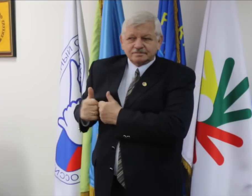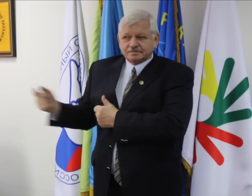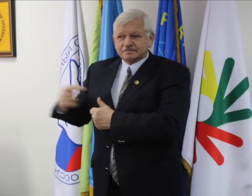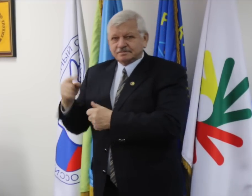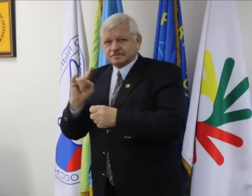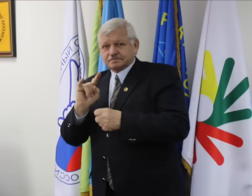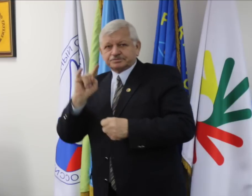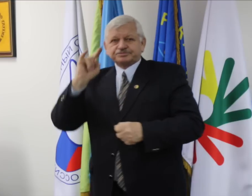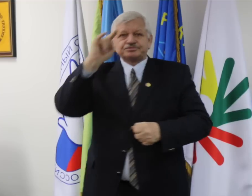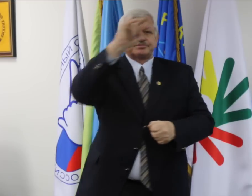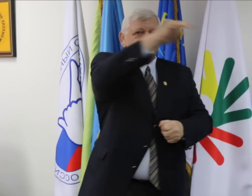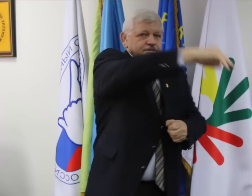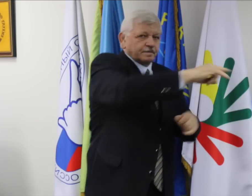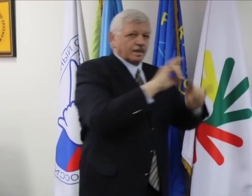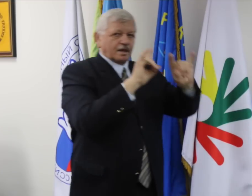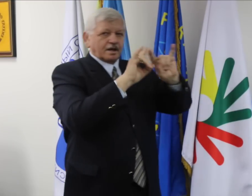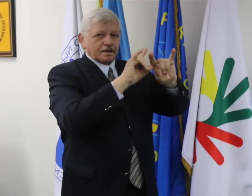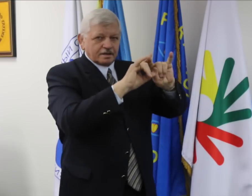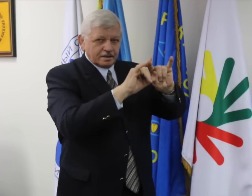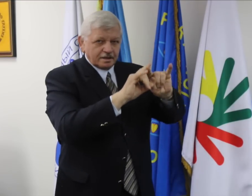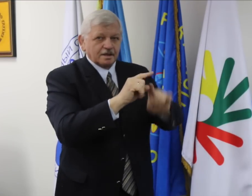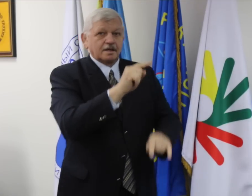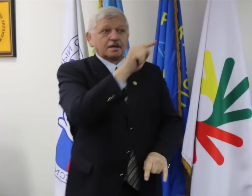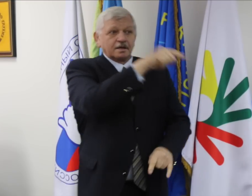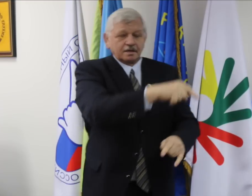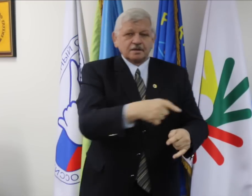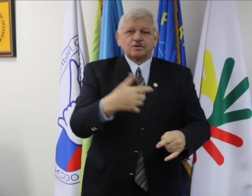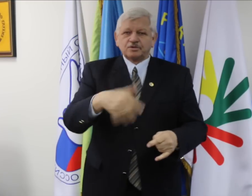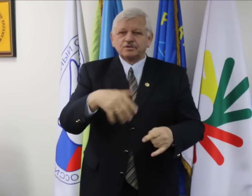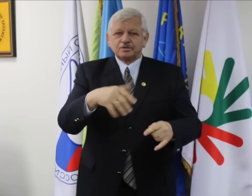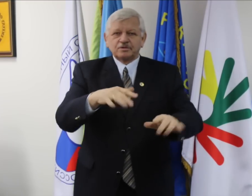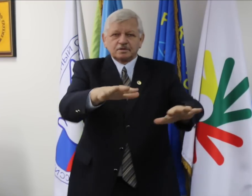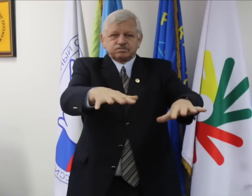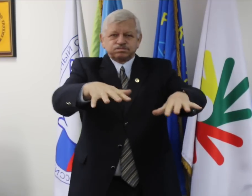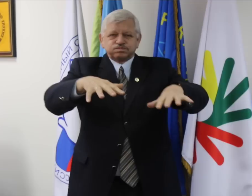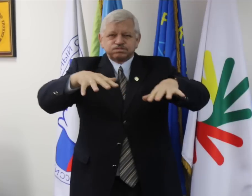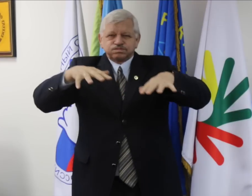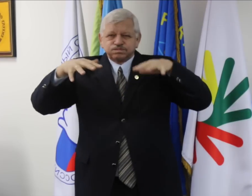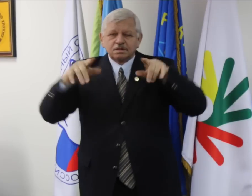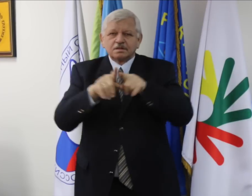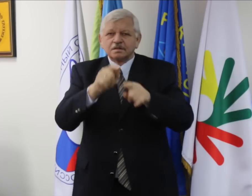and I flew out to Khanty-Mansiysk. We were very surprised to see so many